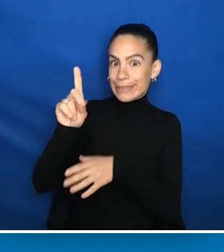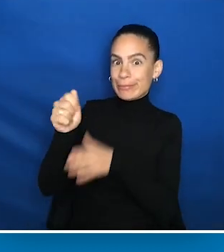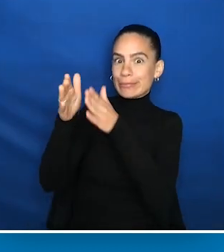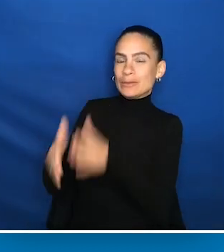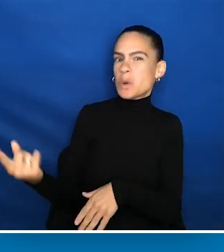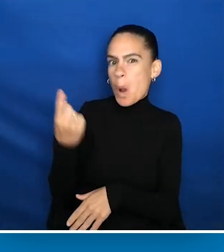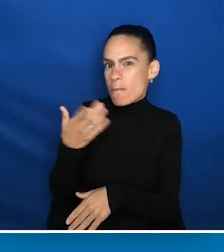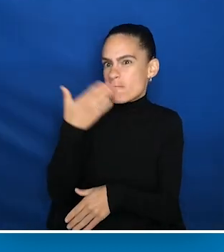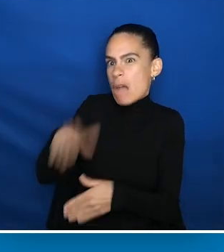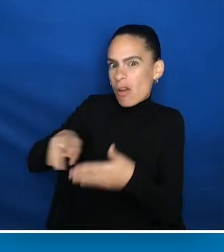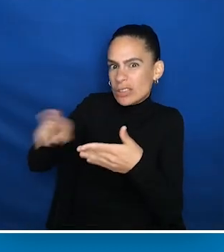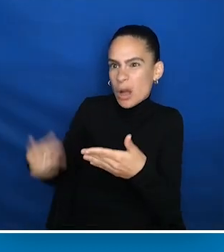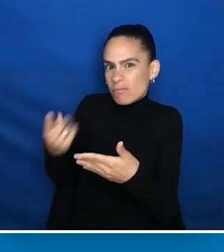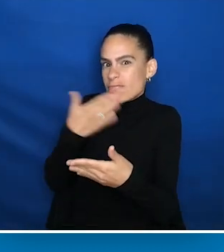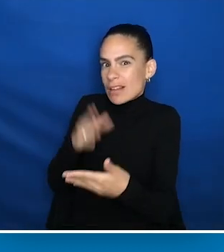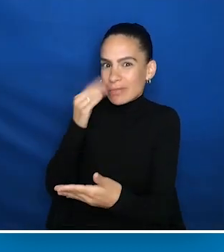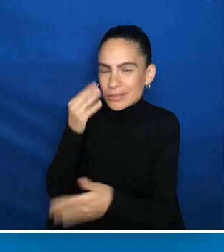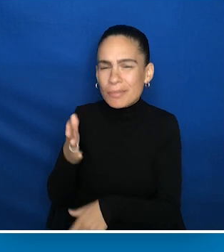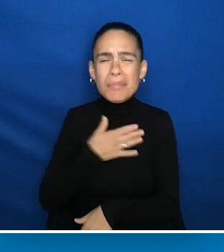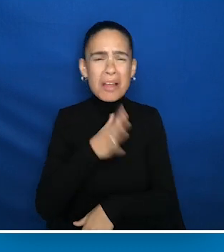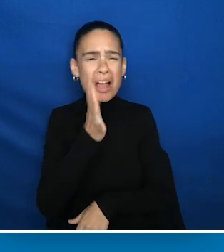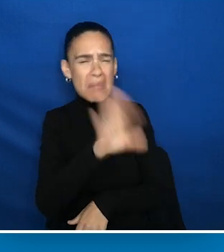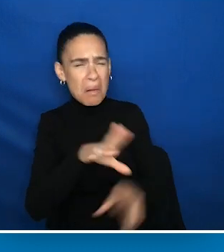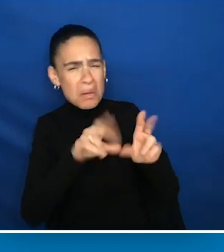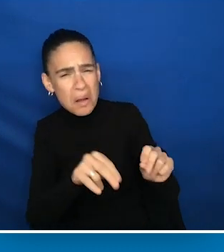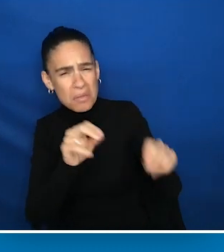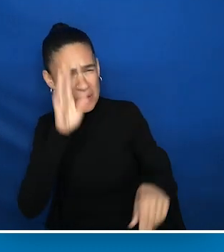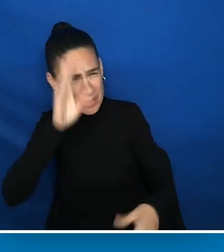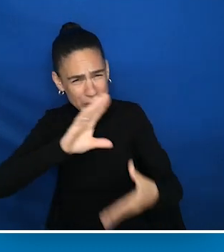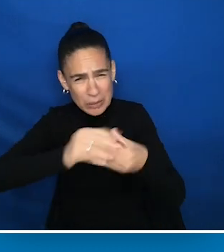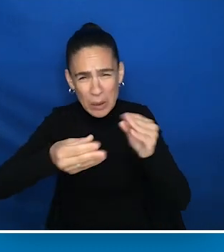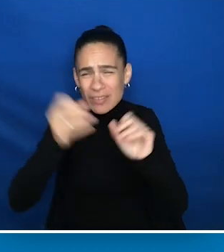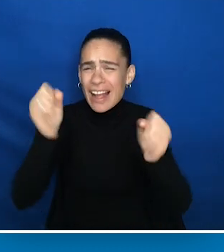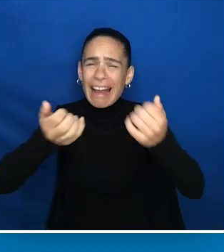And my grandma would go, "No, no, no, Kevin, no. Stories can go any way you want them to go.